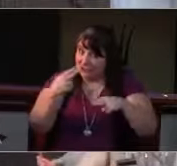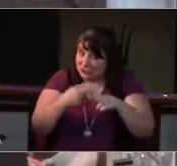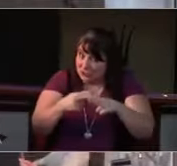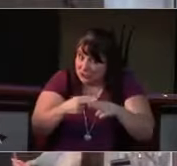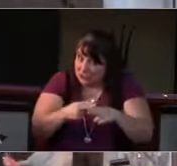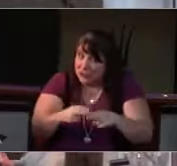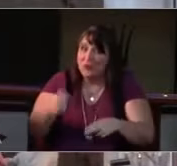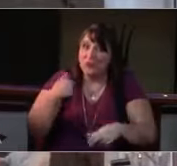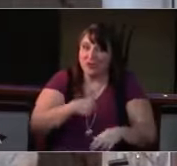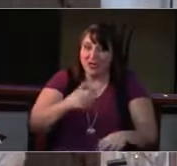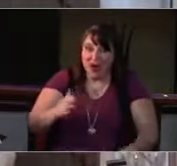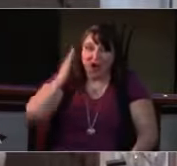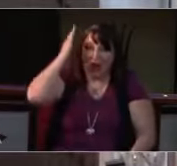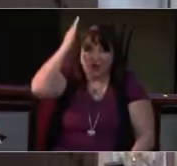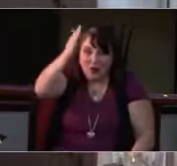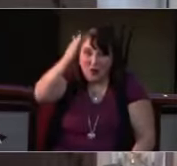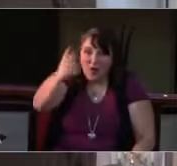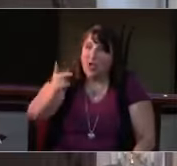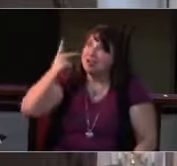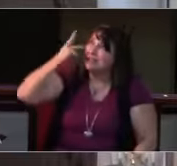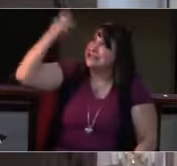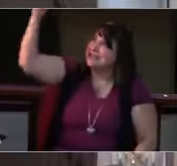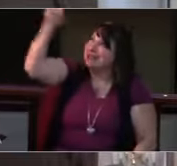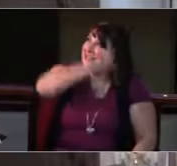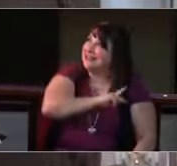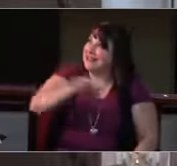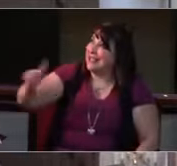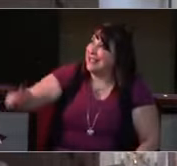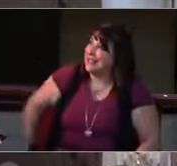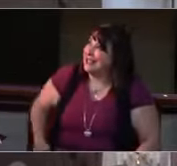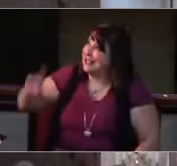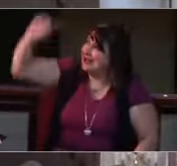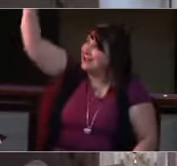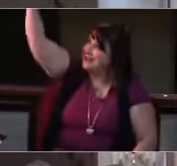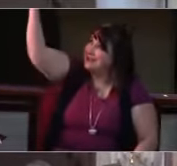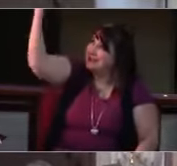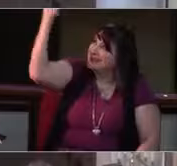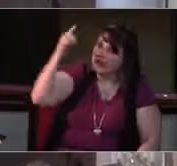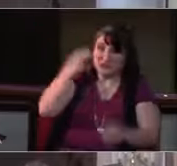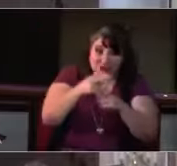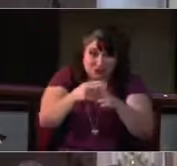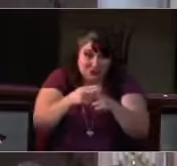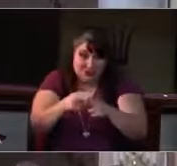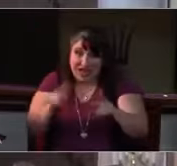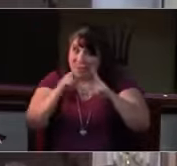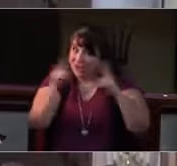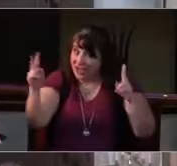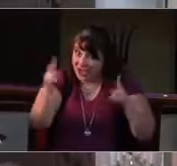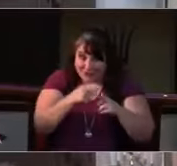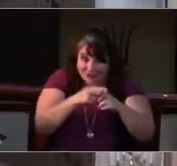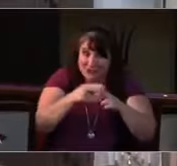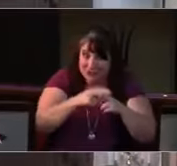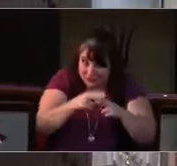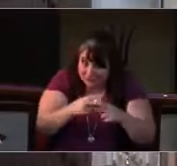The blessing of the living God, Father, Son, and Holy Spirit, surround and sustain you, keep you from harm,